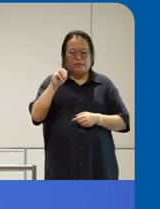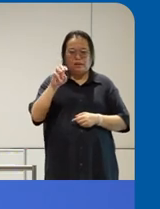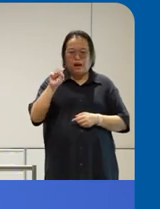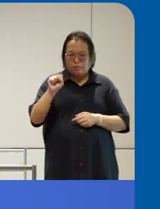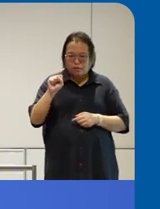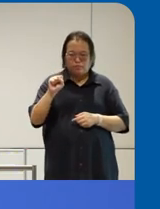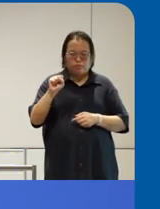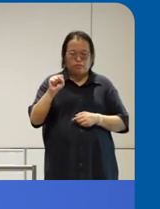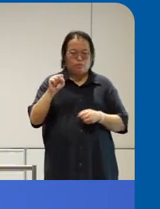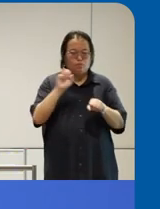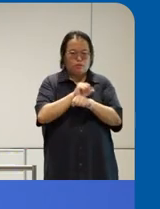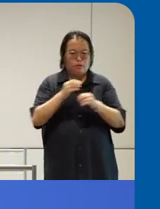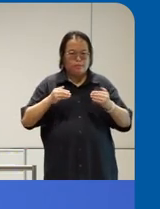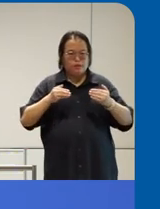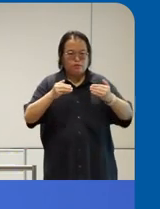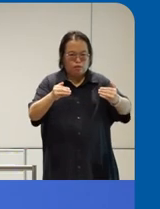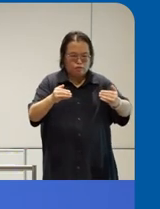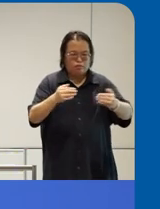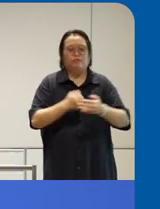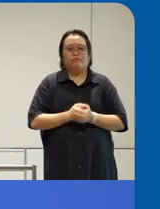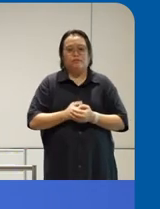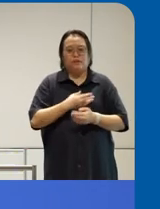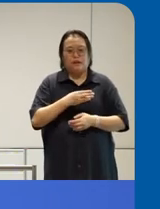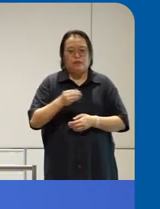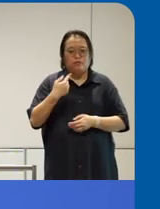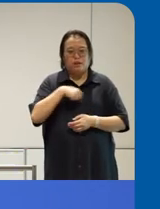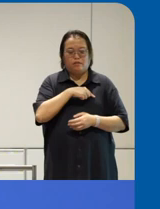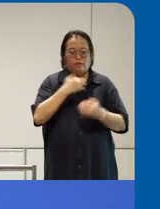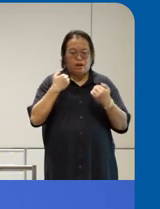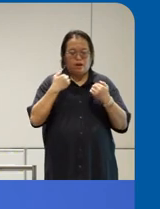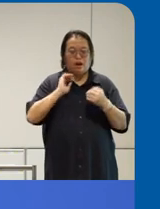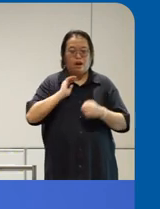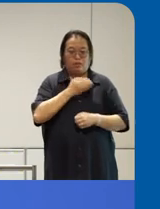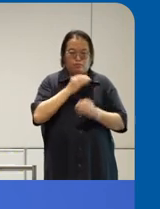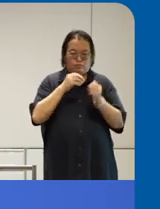they're also driving accessibility as well then we have our drivers in in uh locally in George